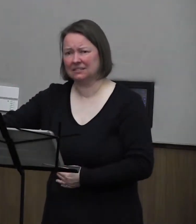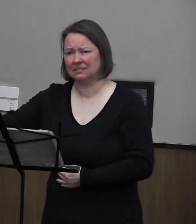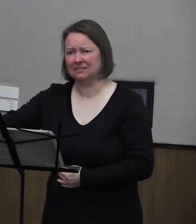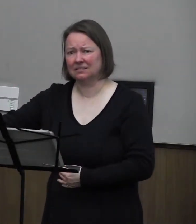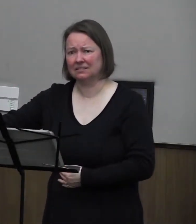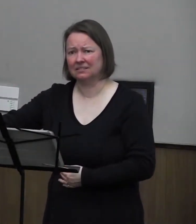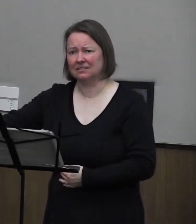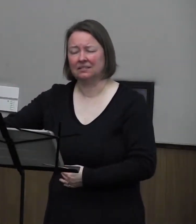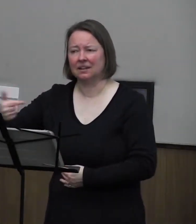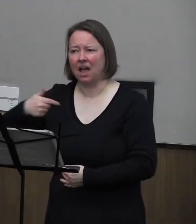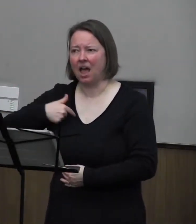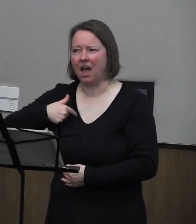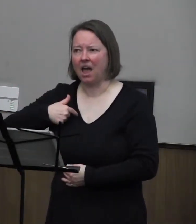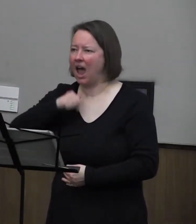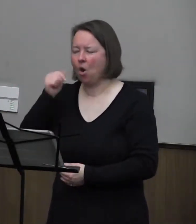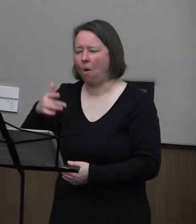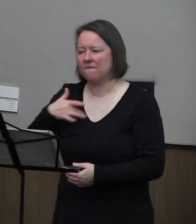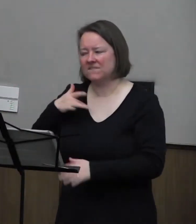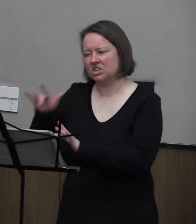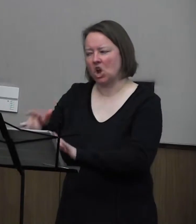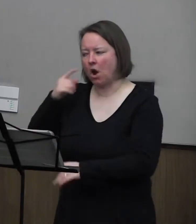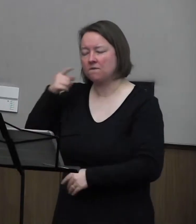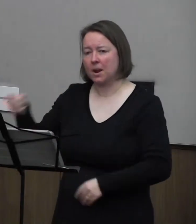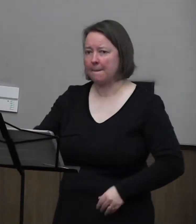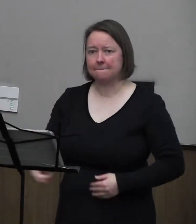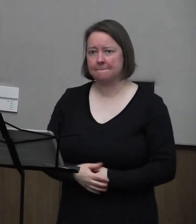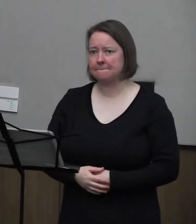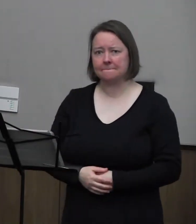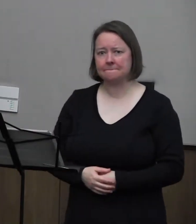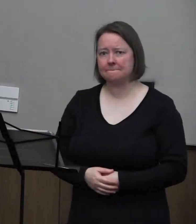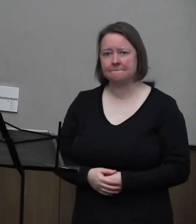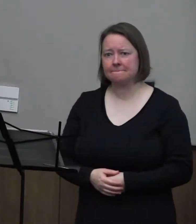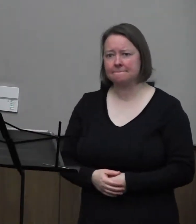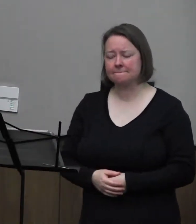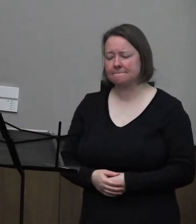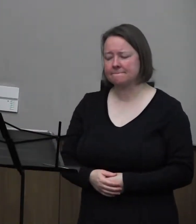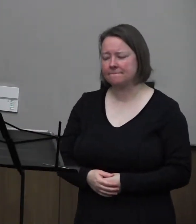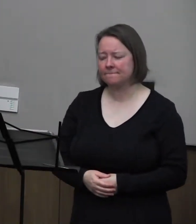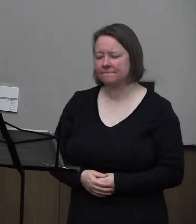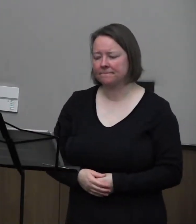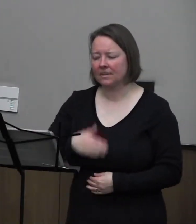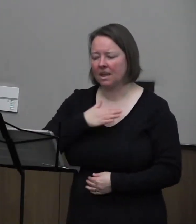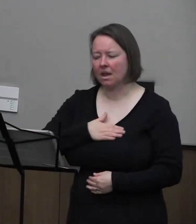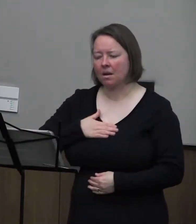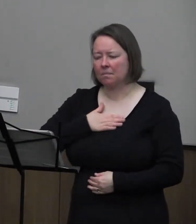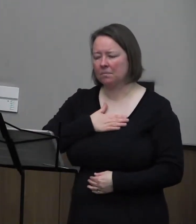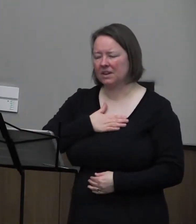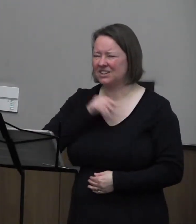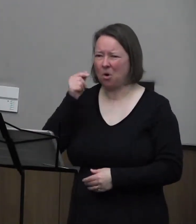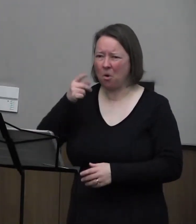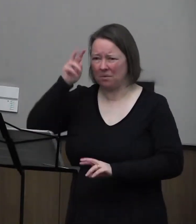I do not feel sorry for him. Please do not get it twisted.